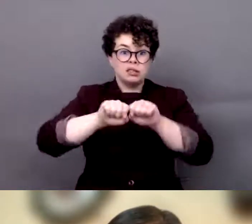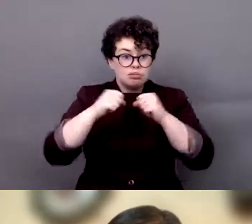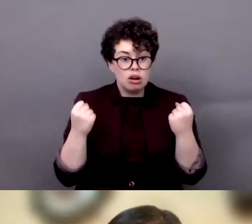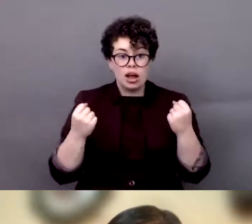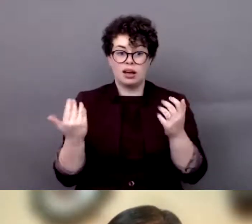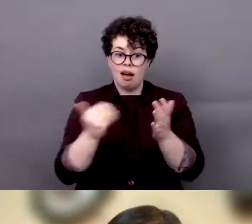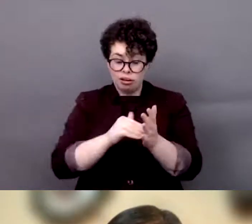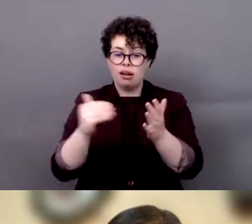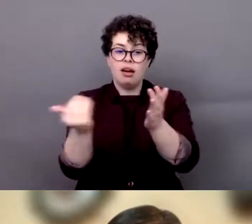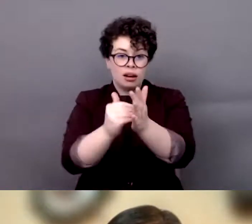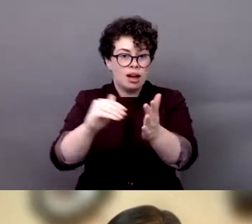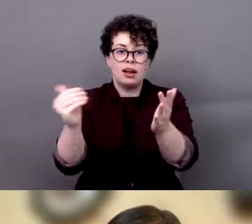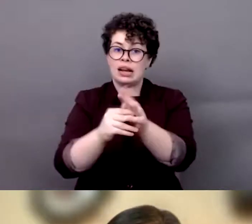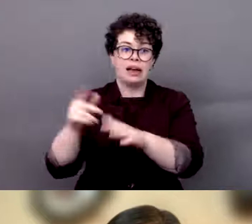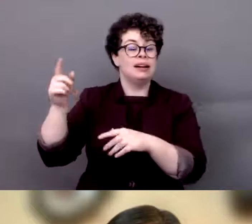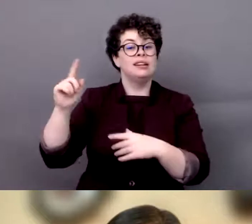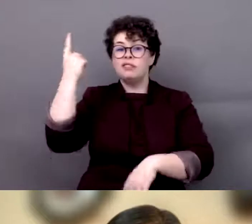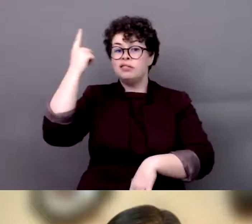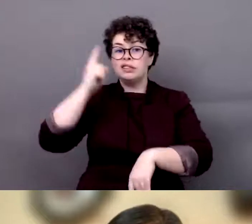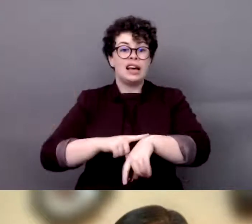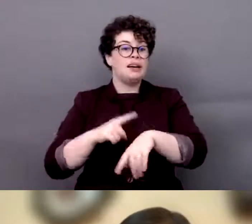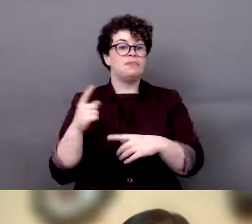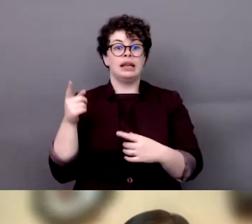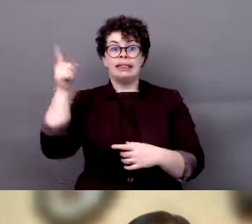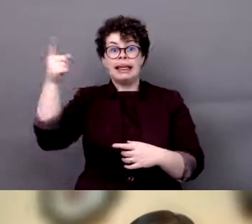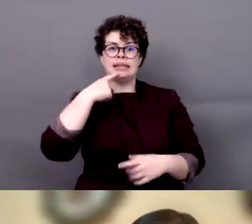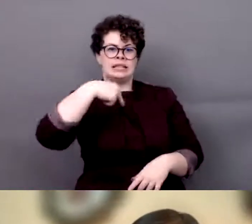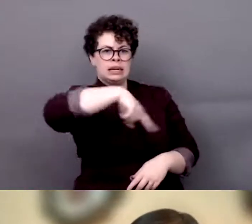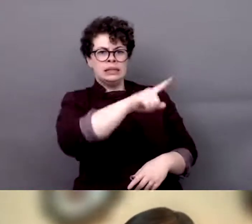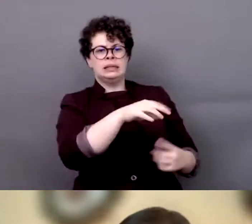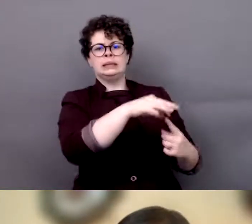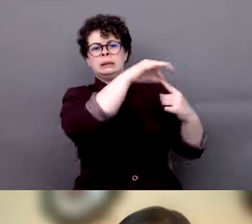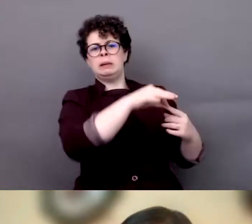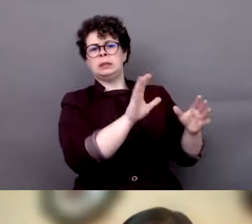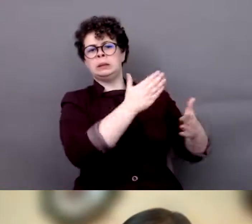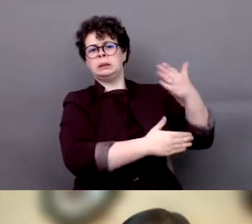At first we had these special schools